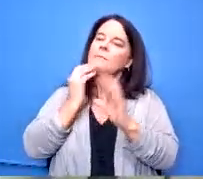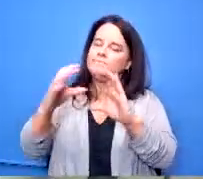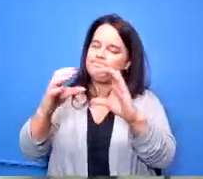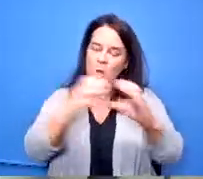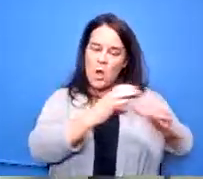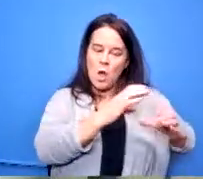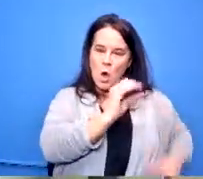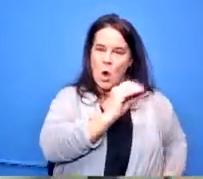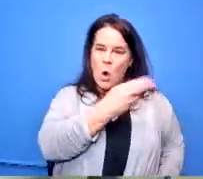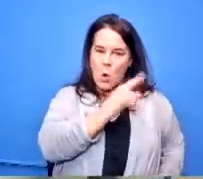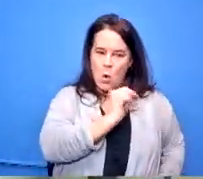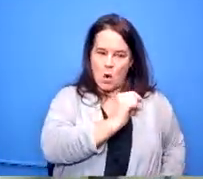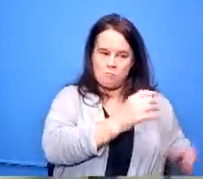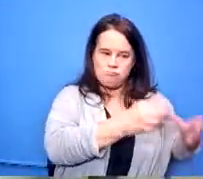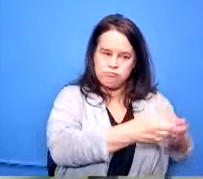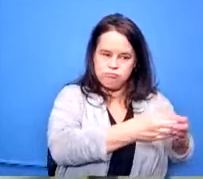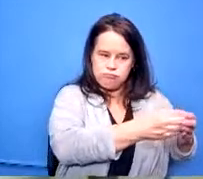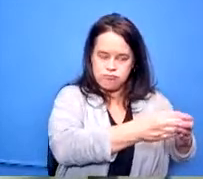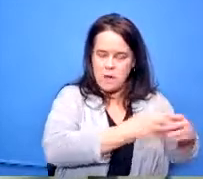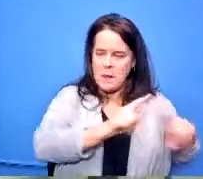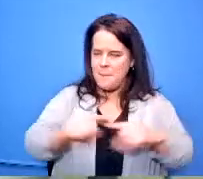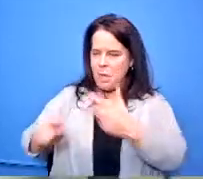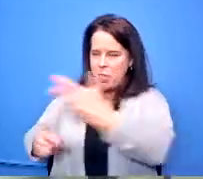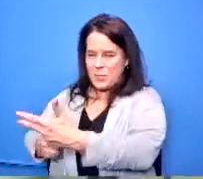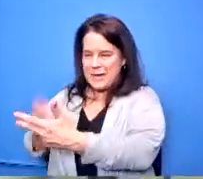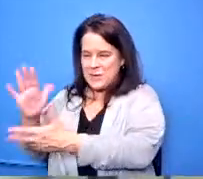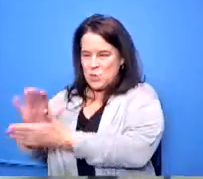you have three schools that don't have those offerings and you're going to lose